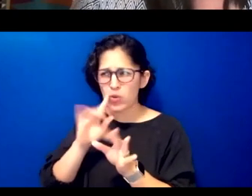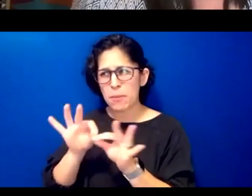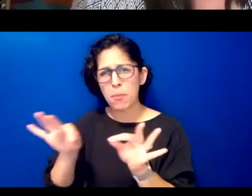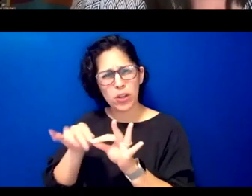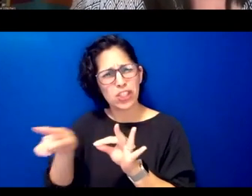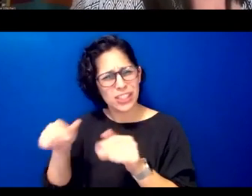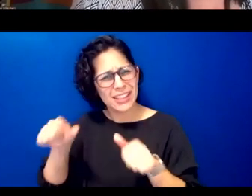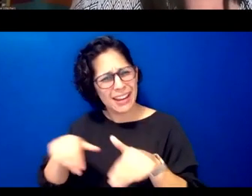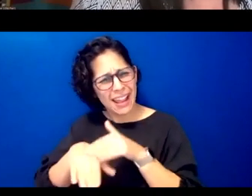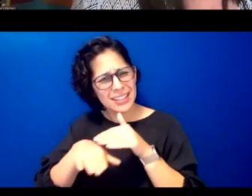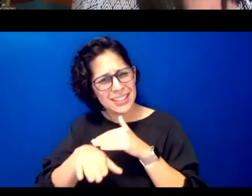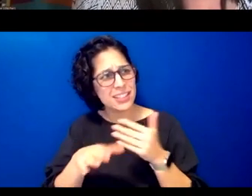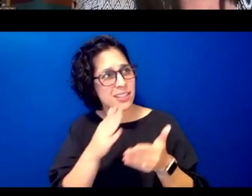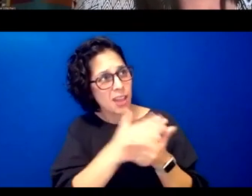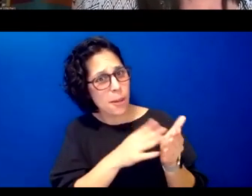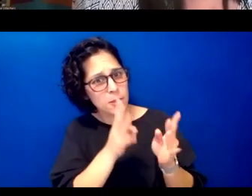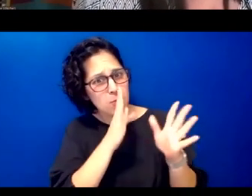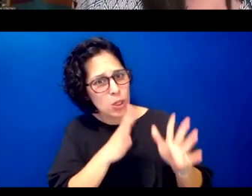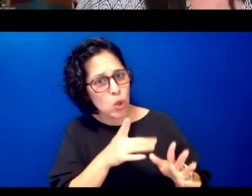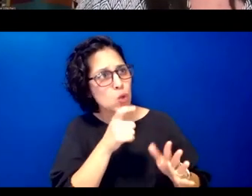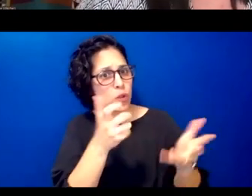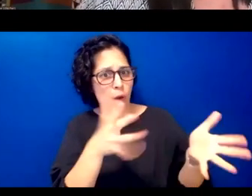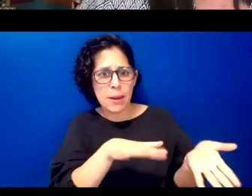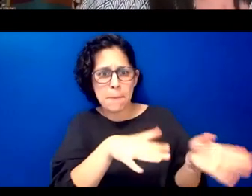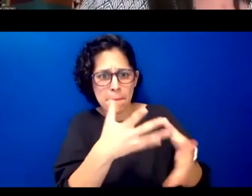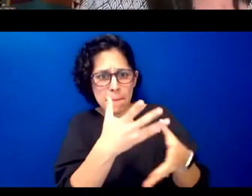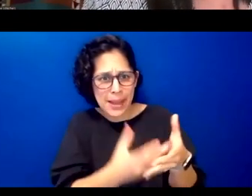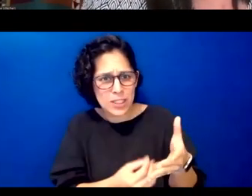who have passed on and she can hear their voices and connect with them that way when